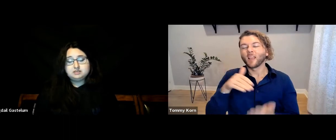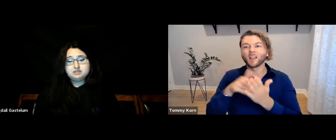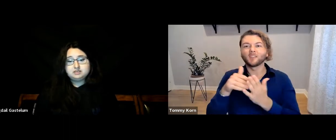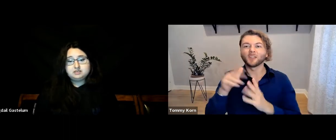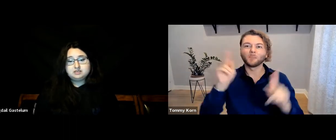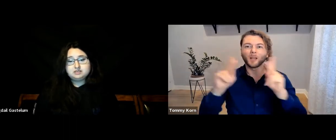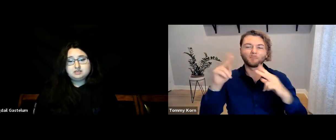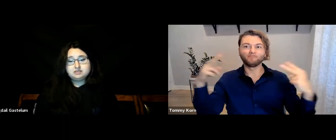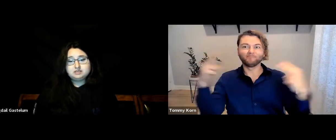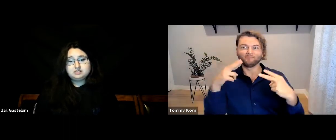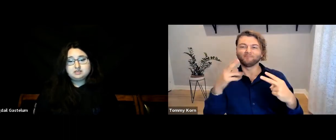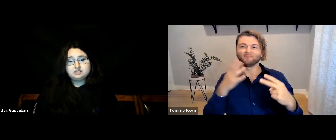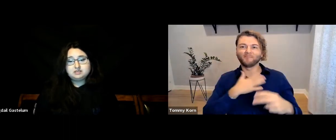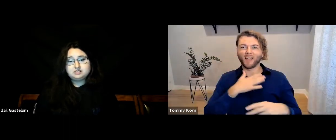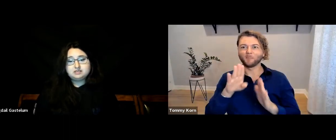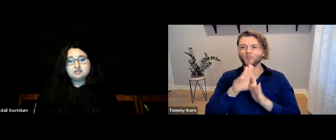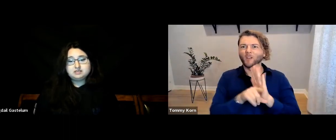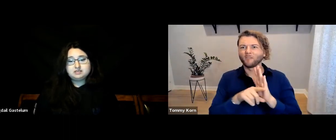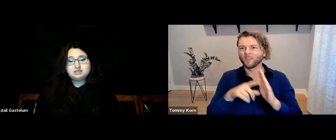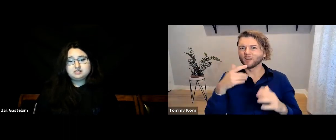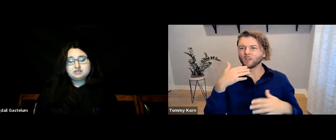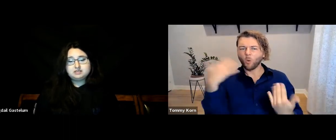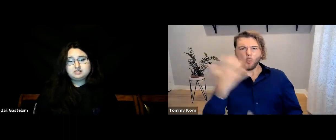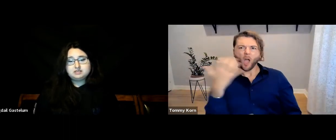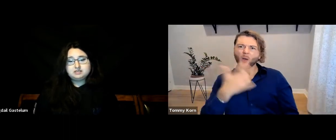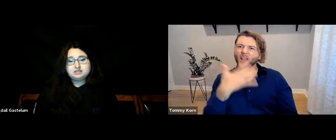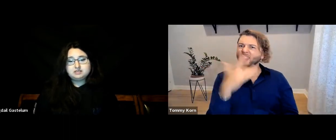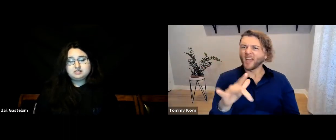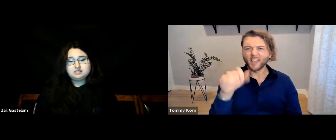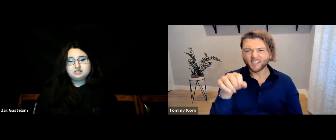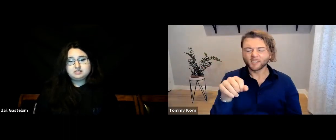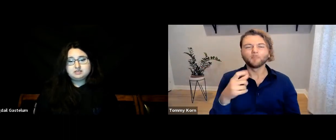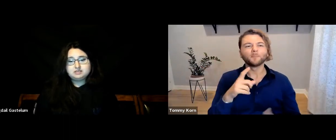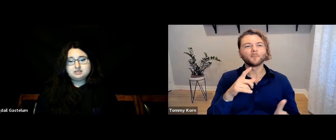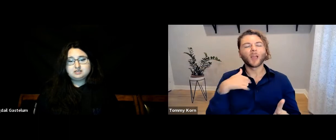And oftentimes, people look at me and my background, and they say, “Wow! You’re extremely lucky!” which is true,